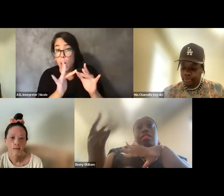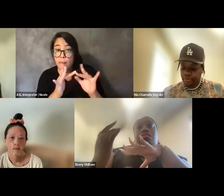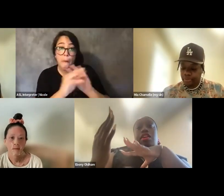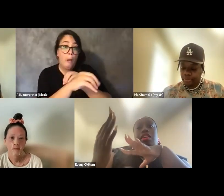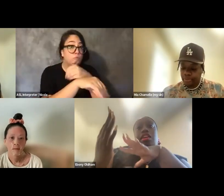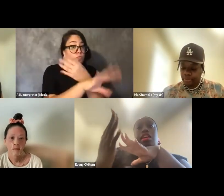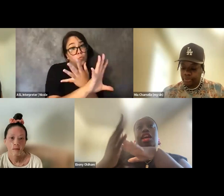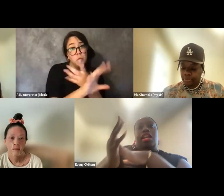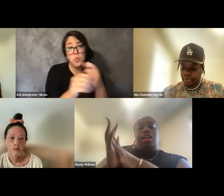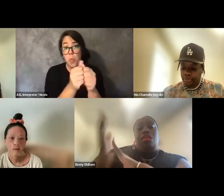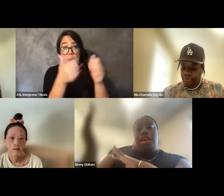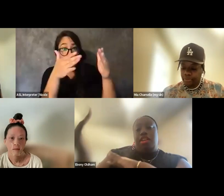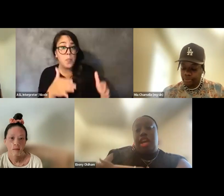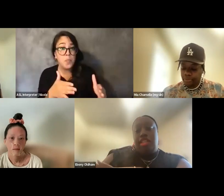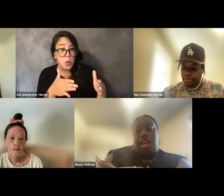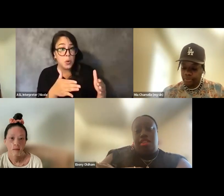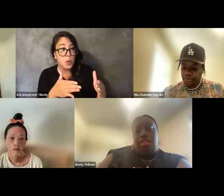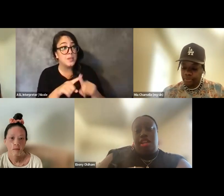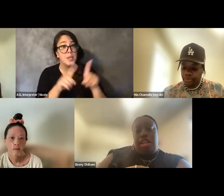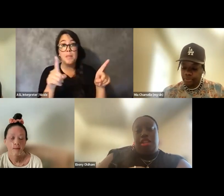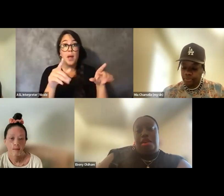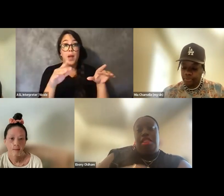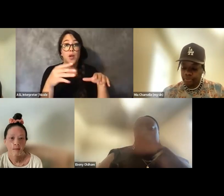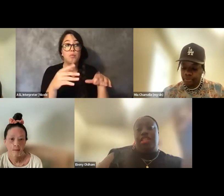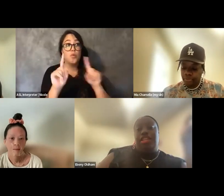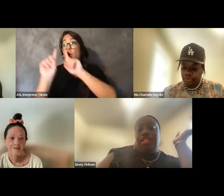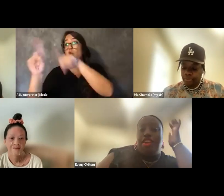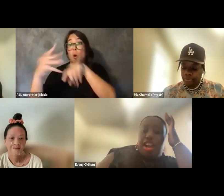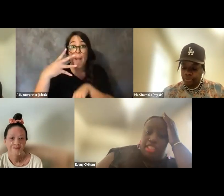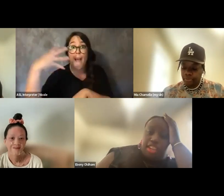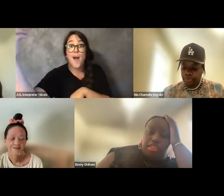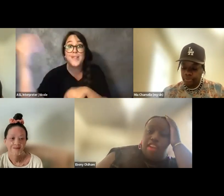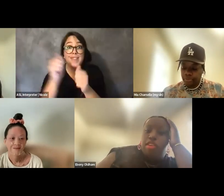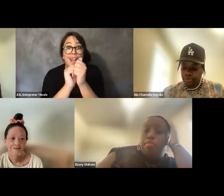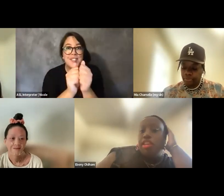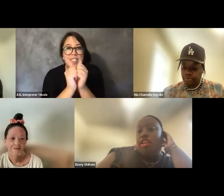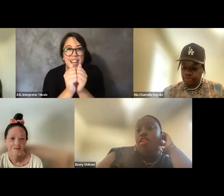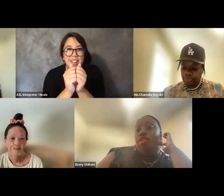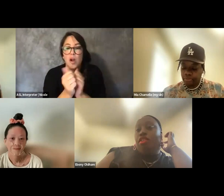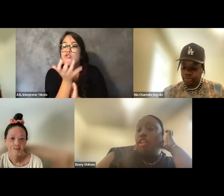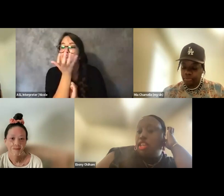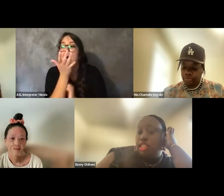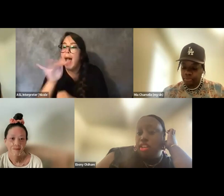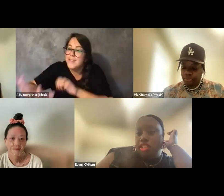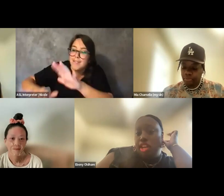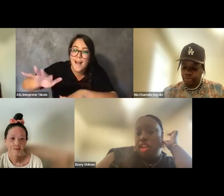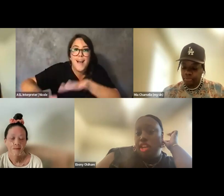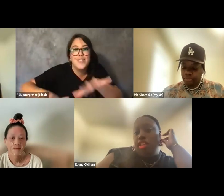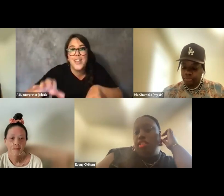with someone and like going outside together and like quite literally touching grass together or having a picnic or cooking dinner together.